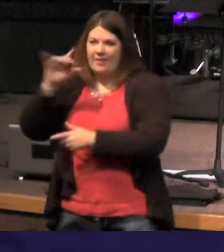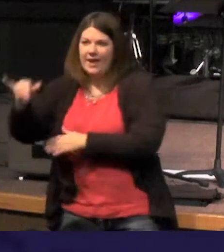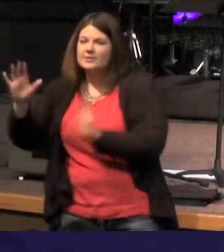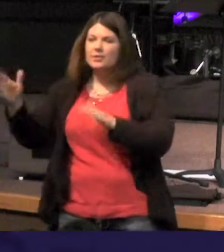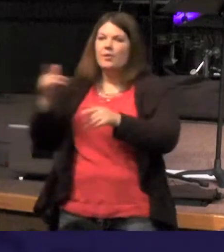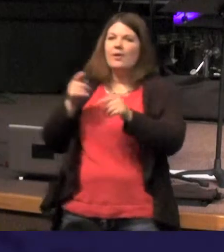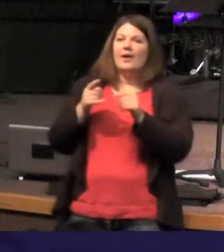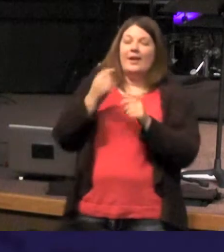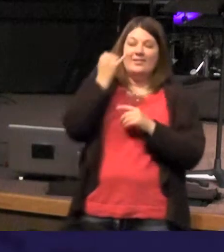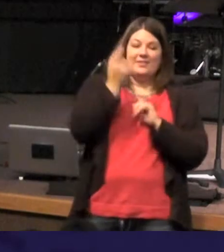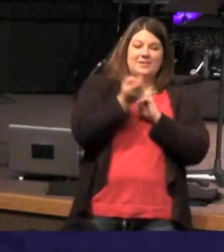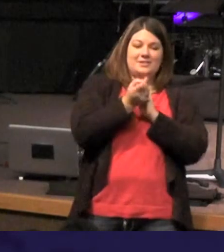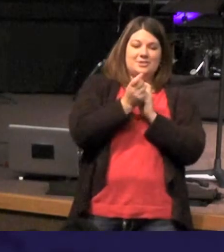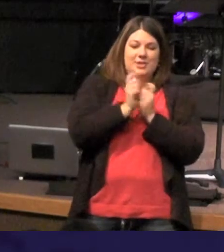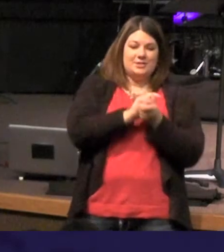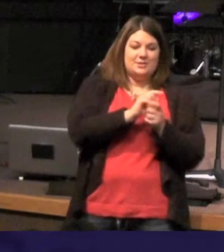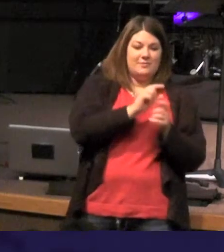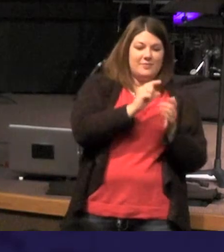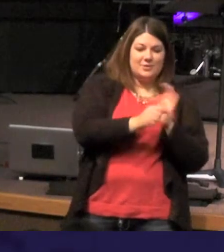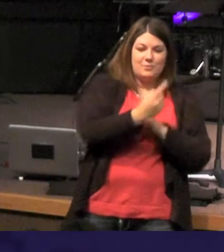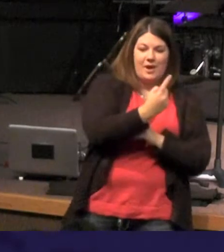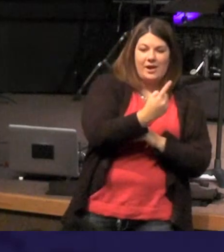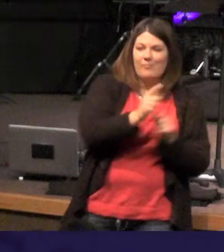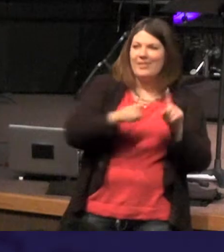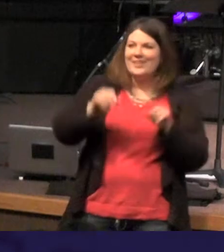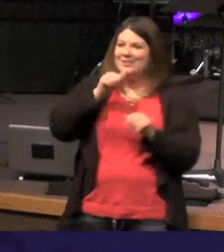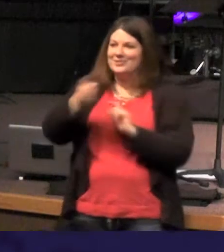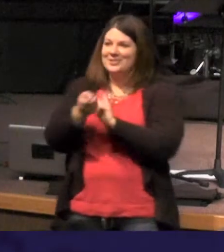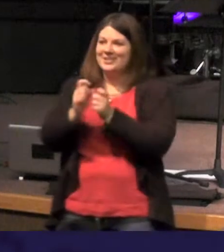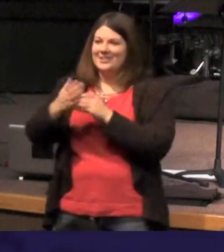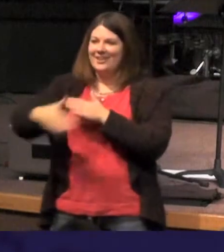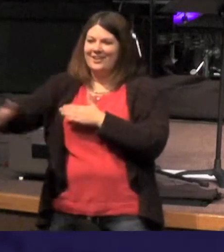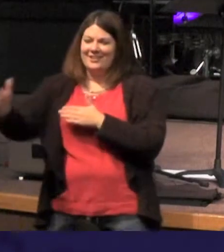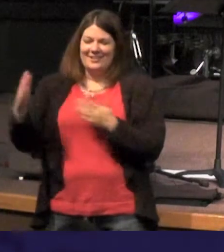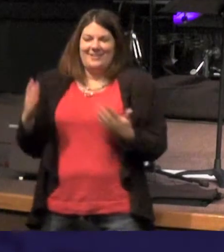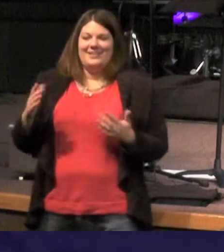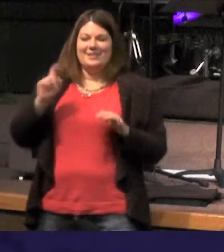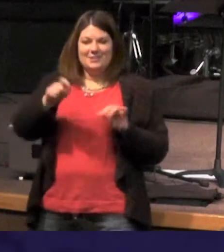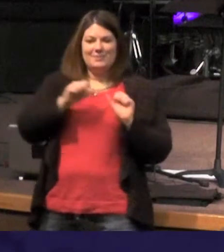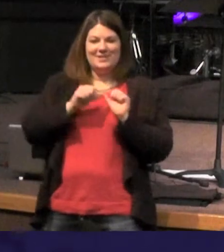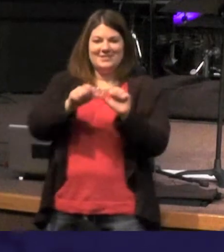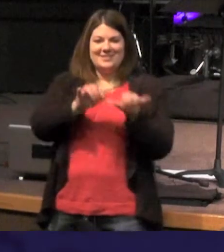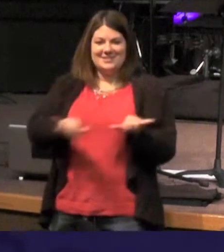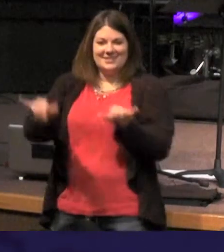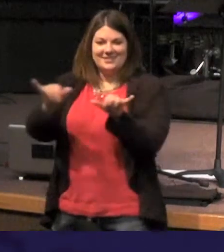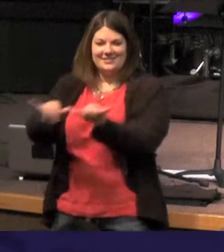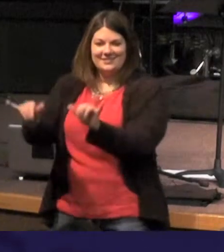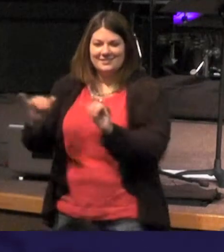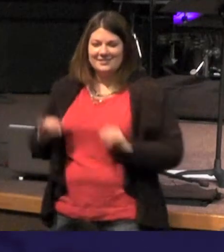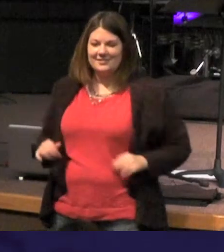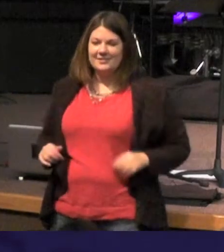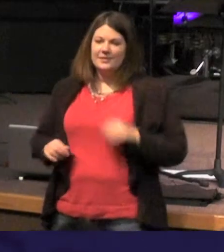they don't change these verses - you got to be consistent because Greek grammar says this passage says in the beginning was the Word the Word was with God and the Word